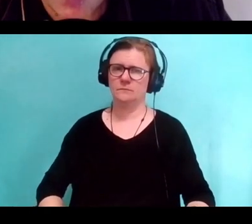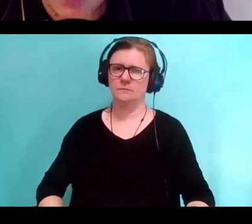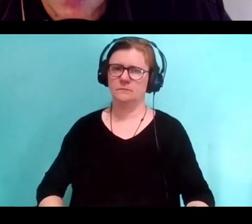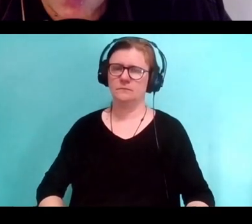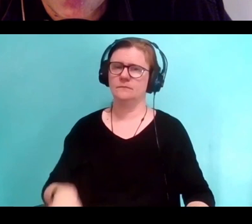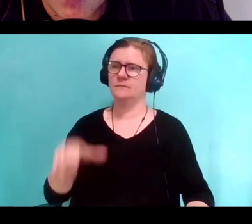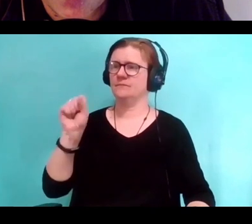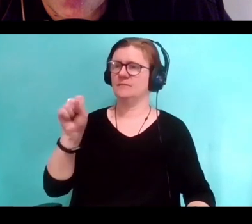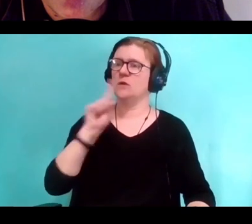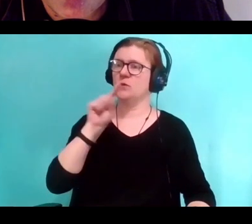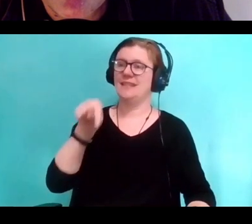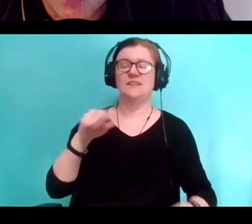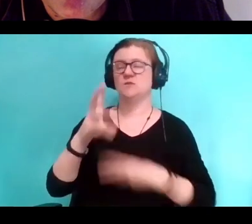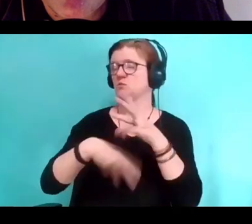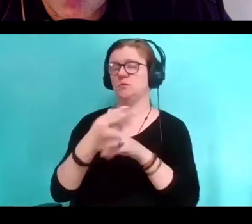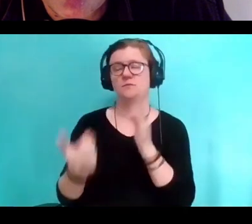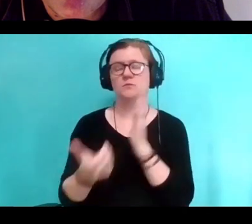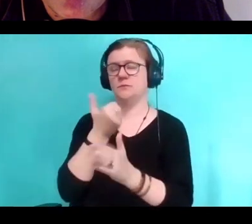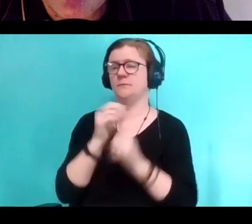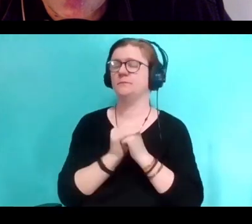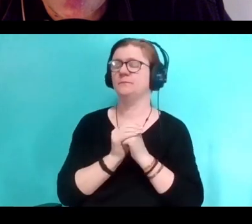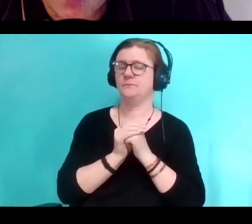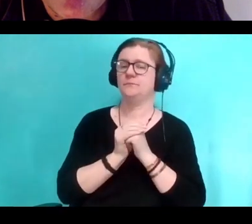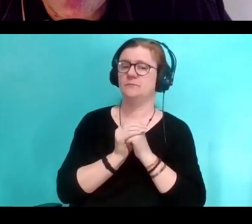and I think that you would really particularly love it